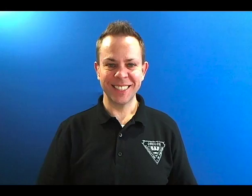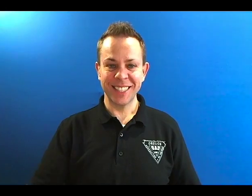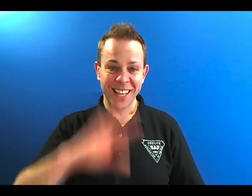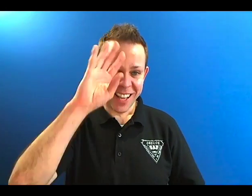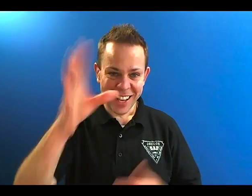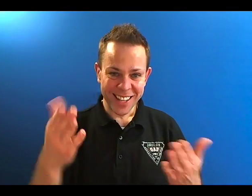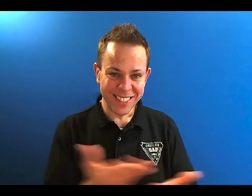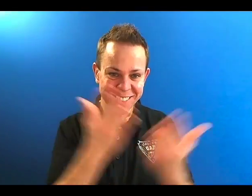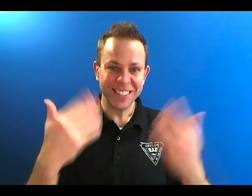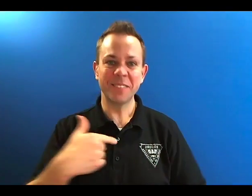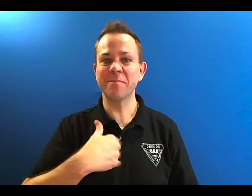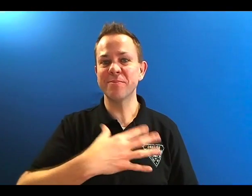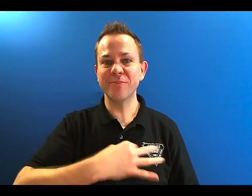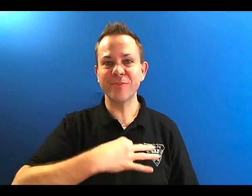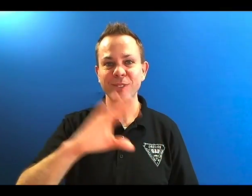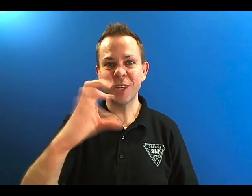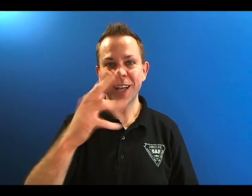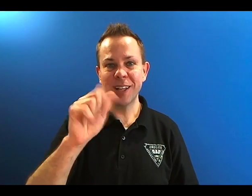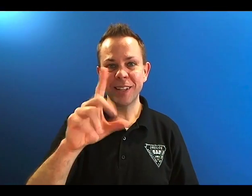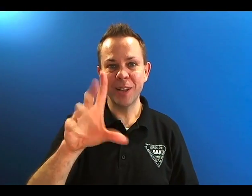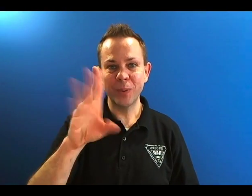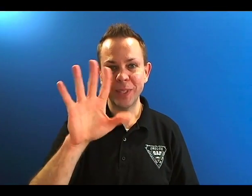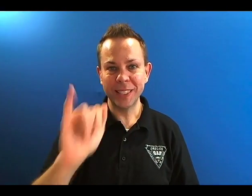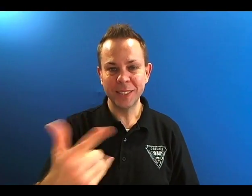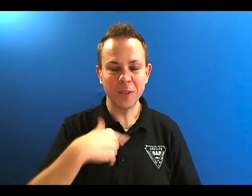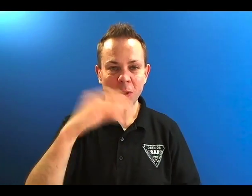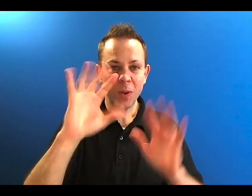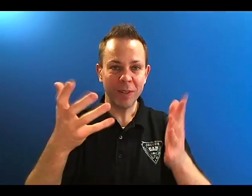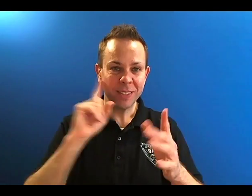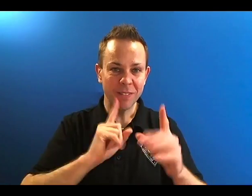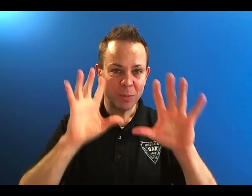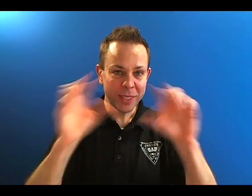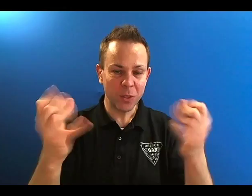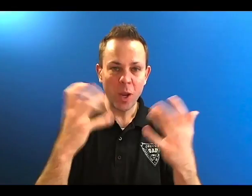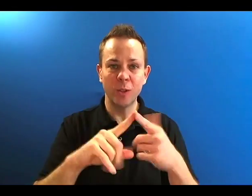Hello Everyone! I’m Chad A. Ludwig, president of Oregon Association of the Deaf.